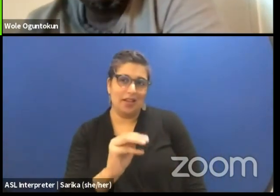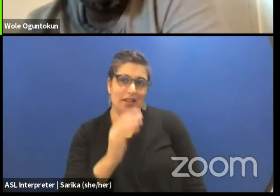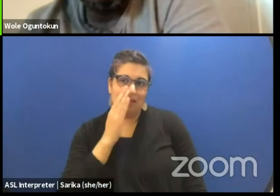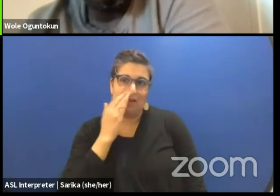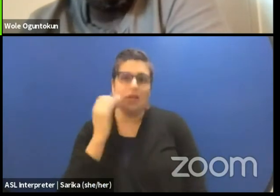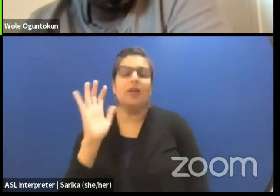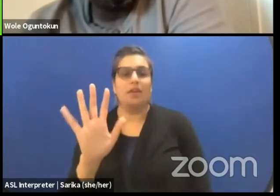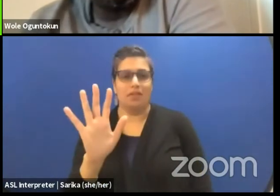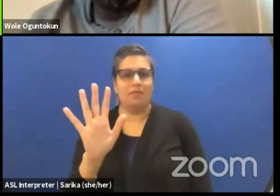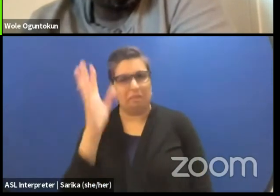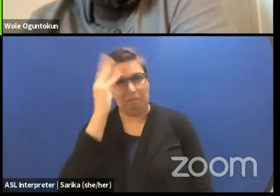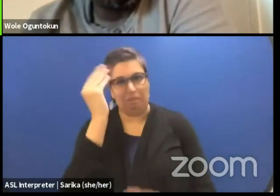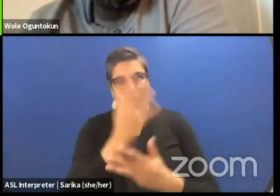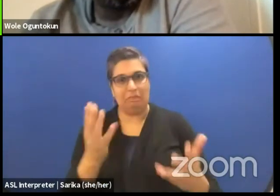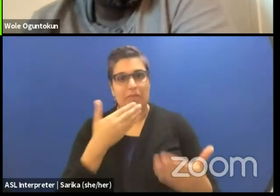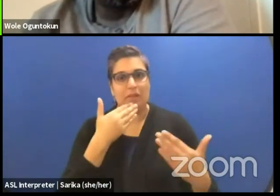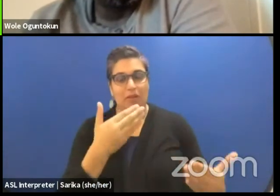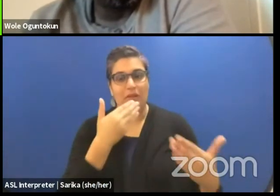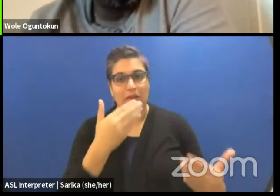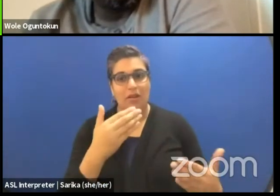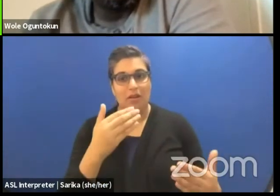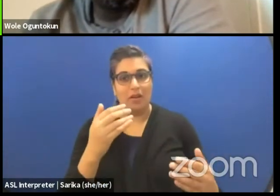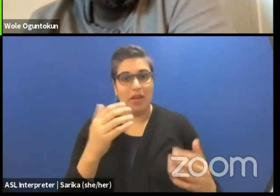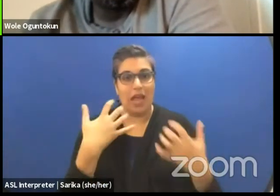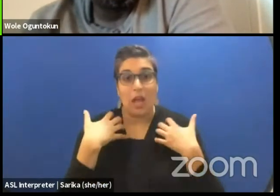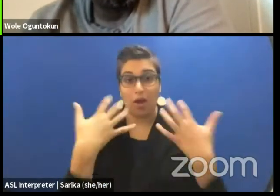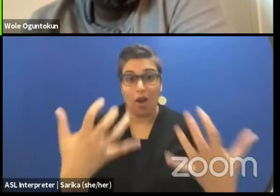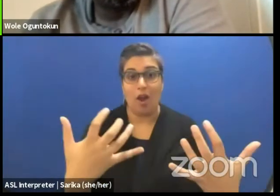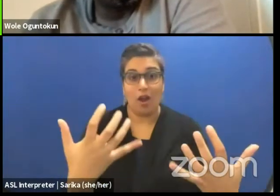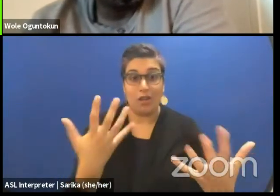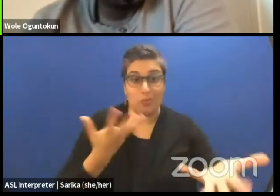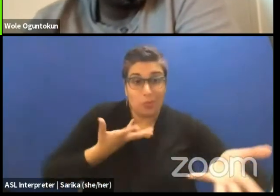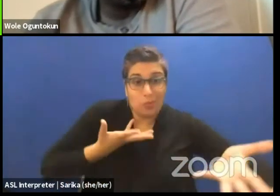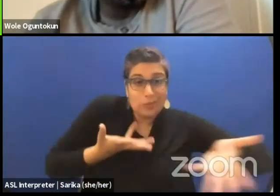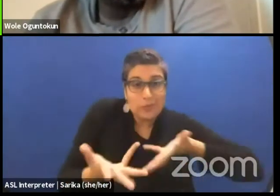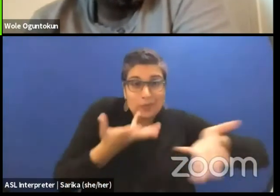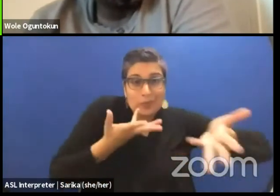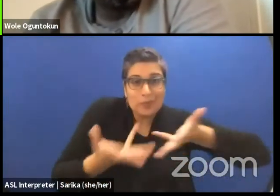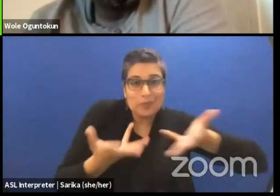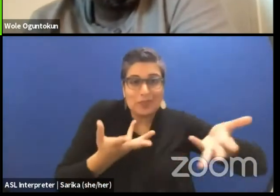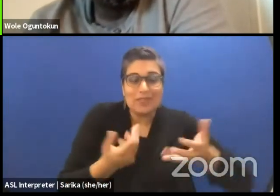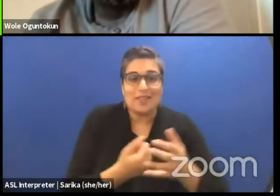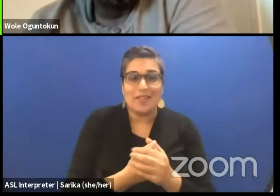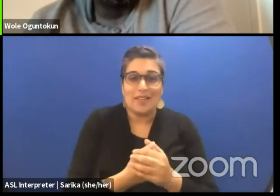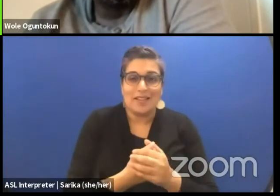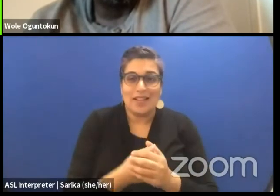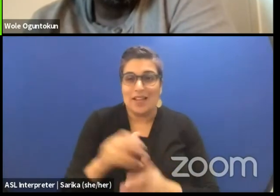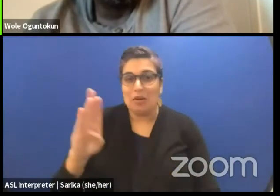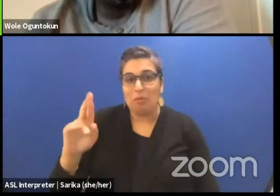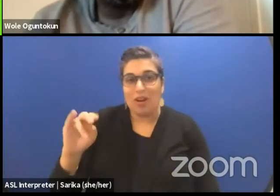I just wanna say thanks to our audience 'cause we're engaging. Brandon is getting us all the chats,